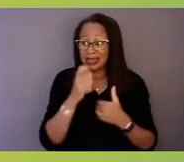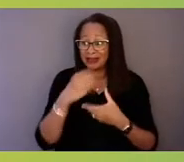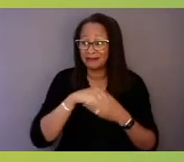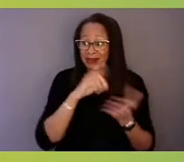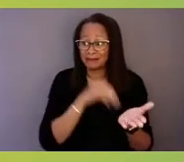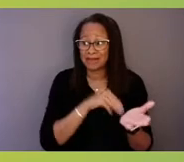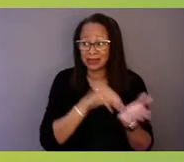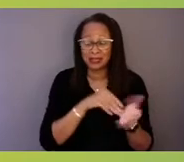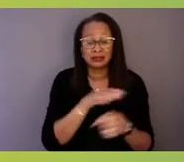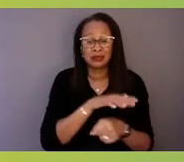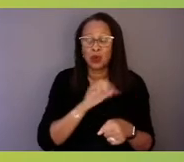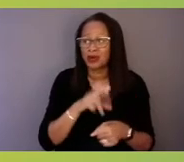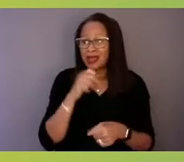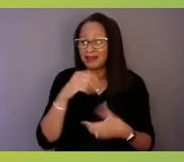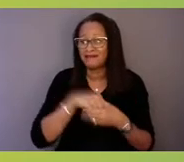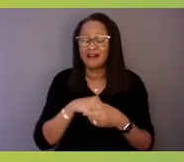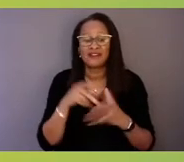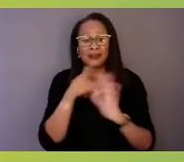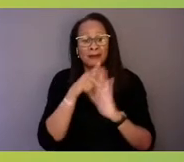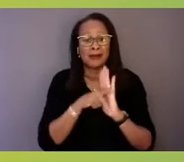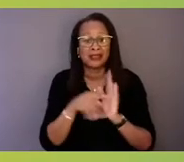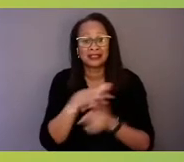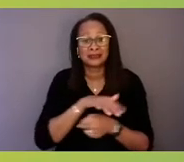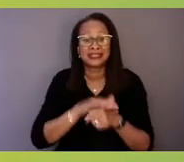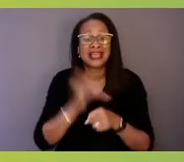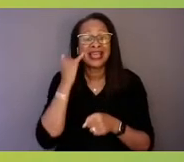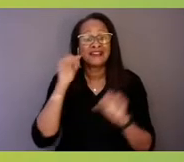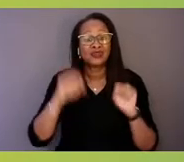and if you could tell us what they can do